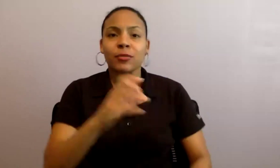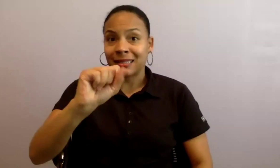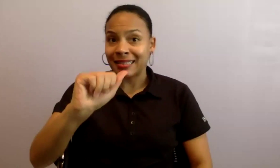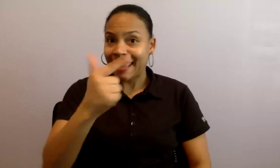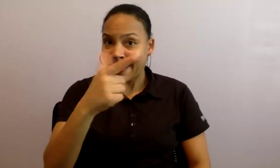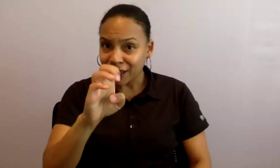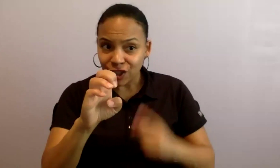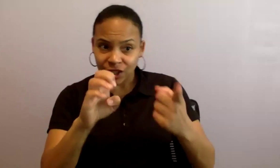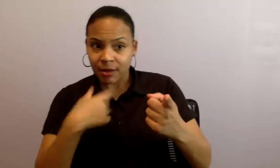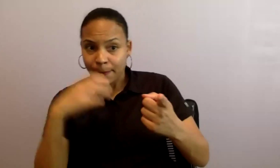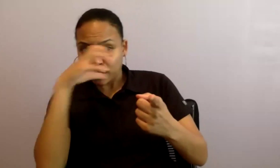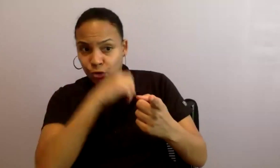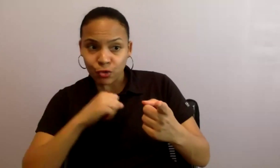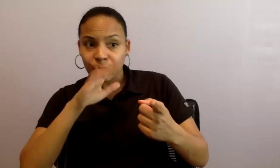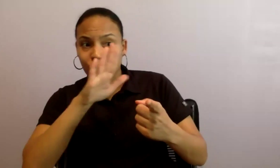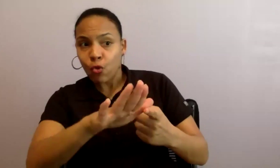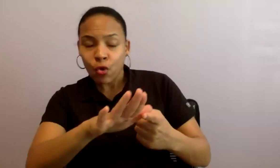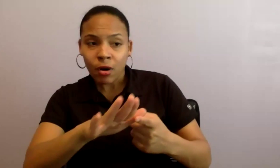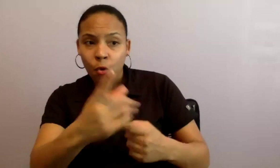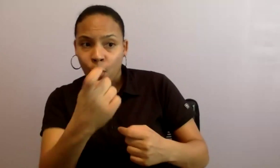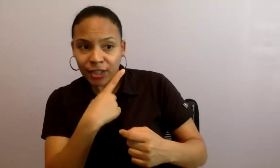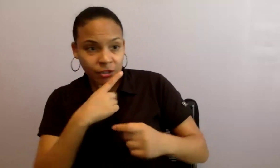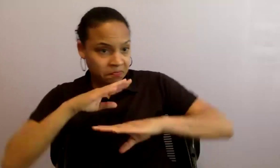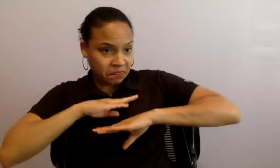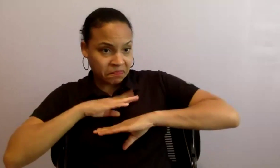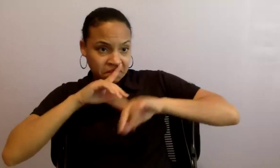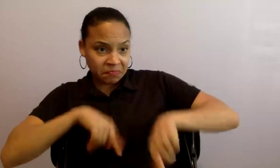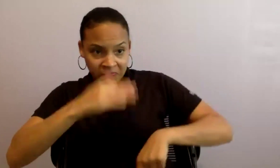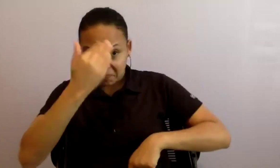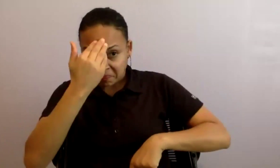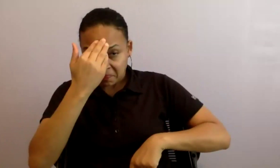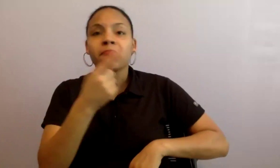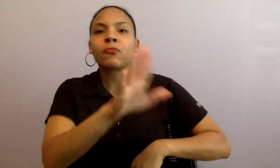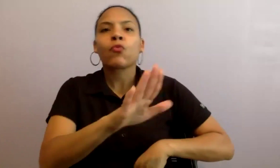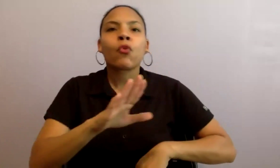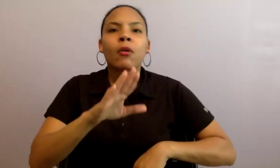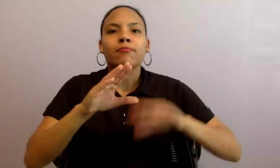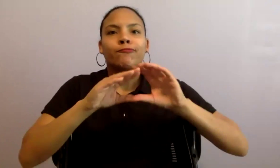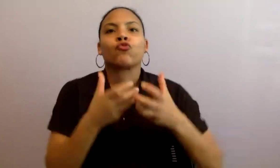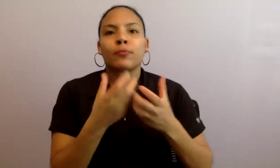of two people. As long as the fiscal sponsor is willing to sponsor this project. As long as the